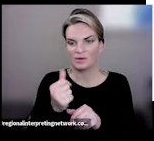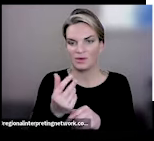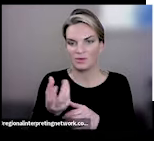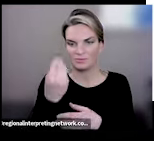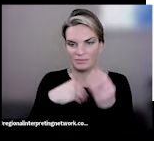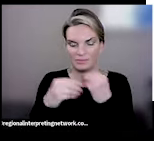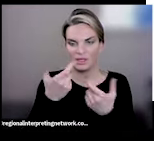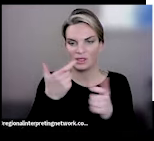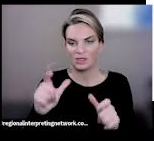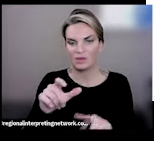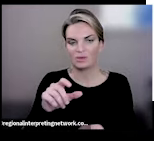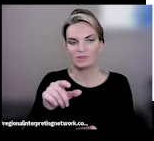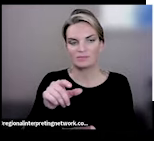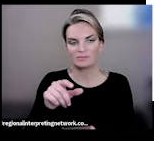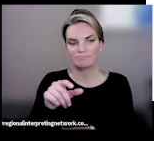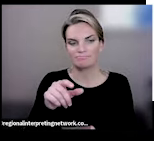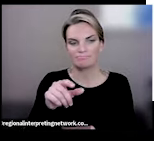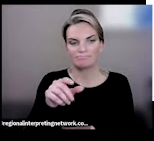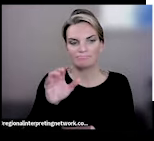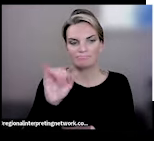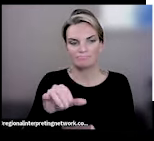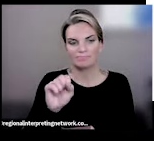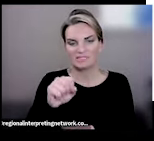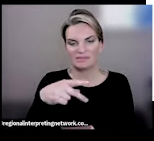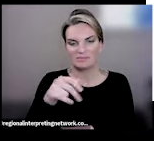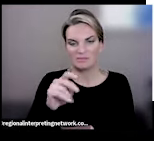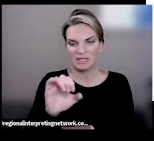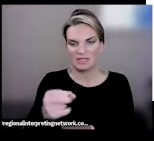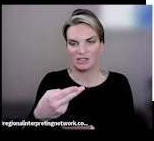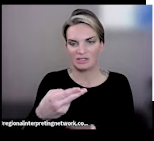spinach salad for three days in a row and then the next day none of it at all. You try to keep